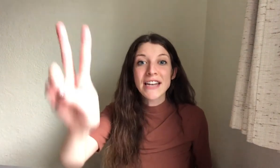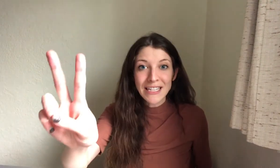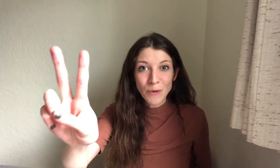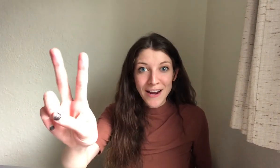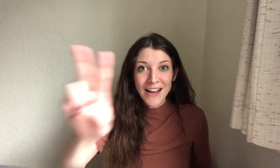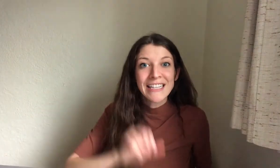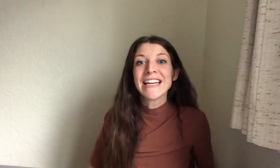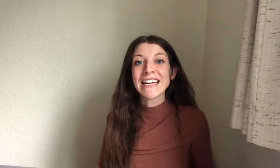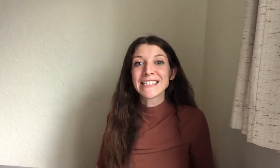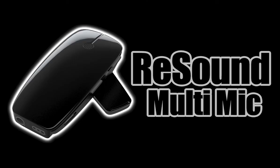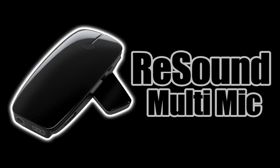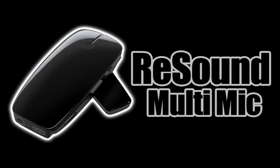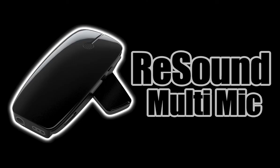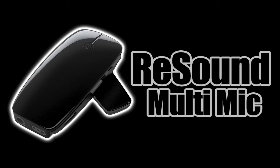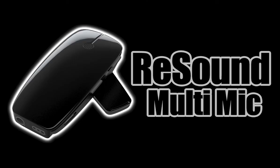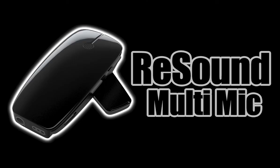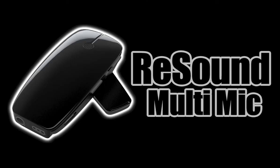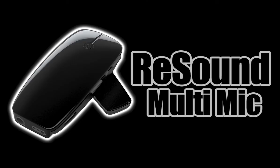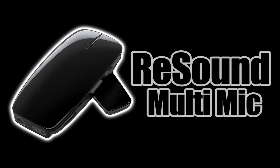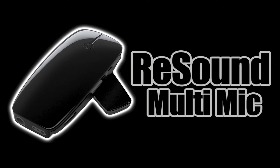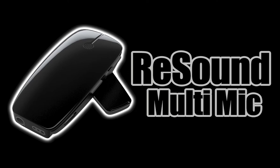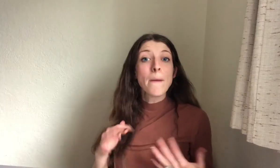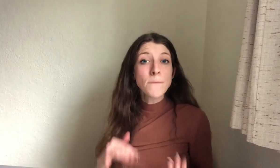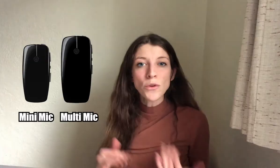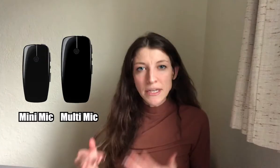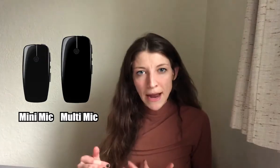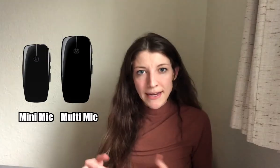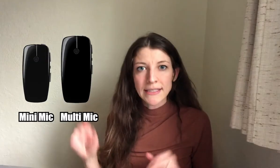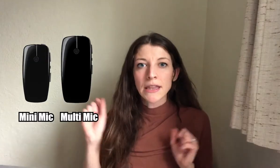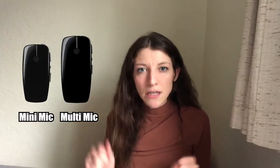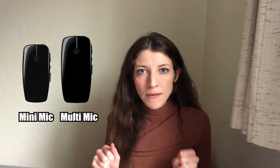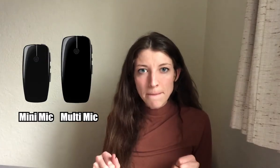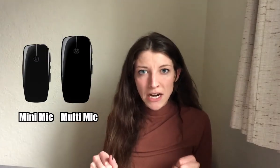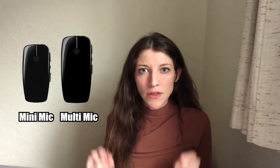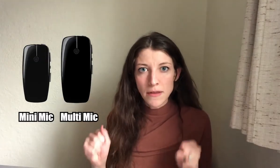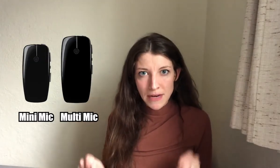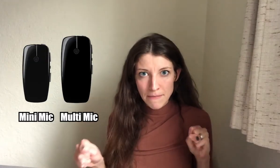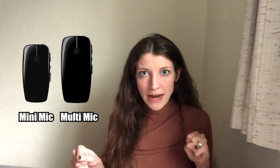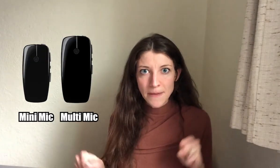next product is the ReSound multi mic, the multi mic is a little bit bigger than the mini mic,